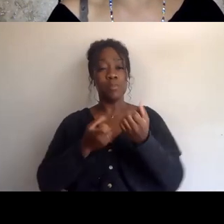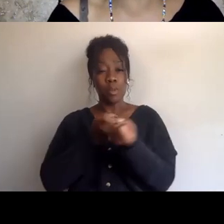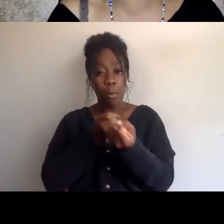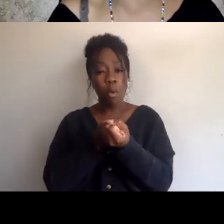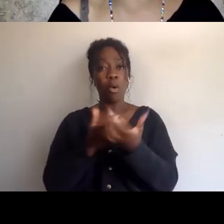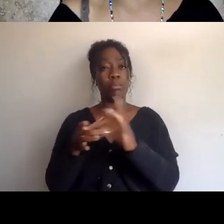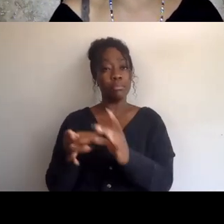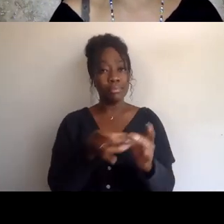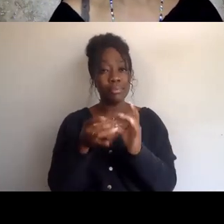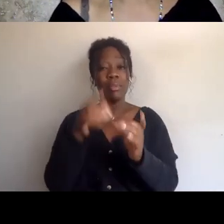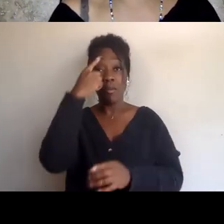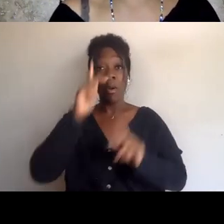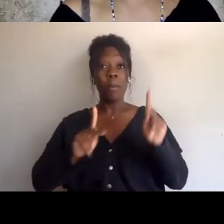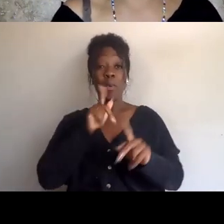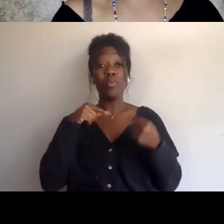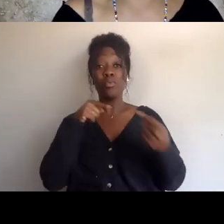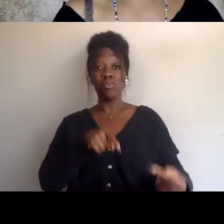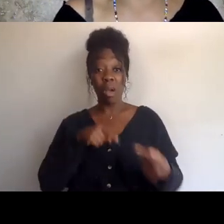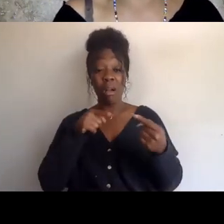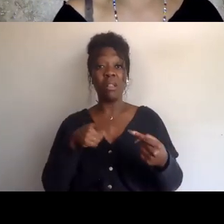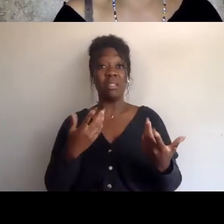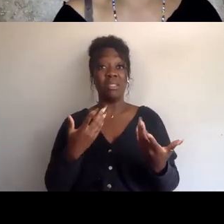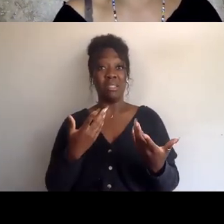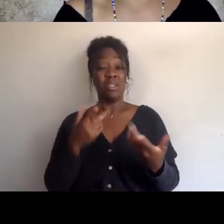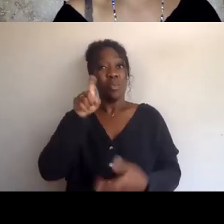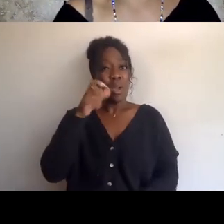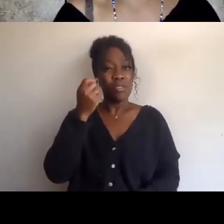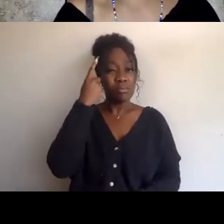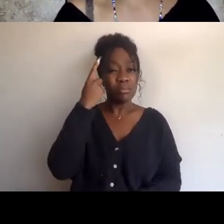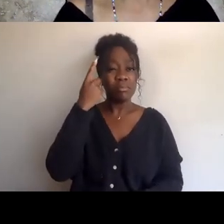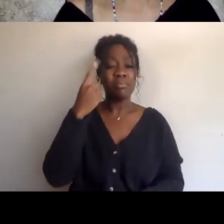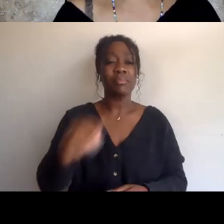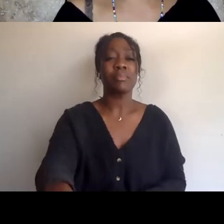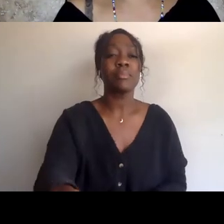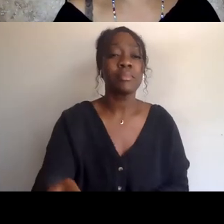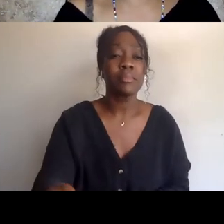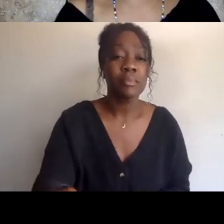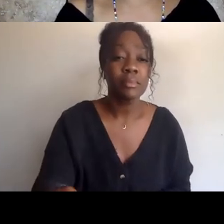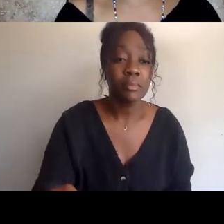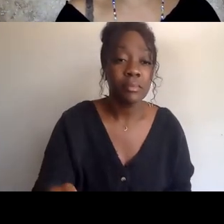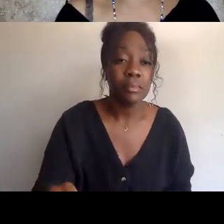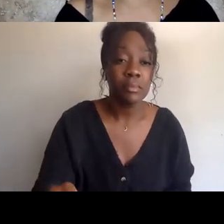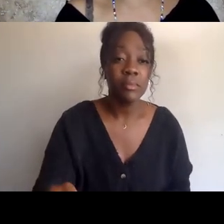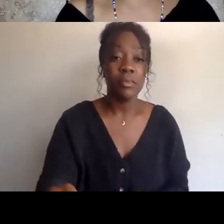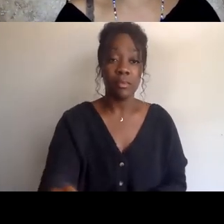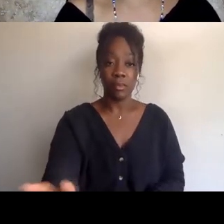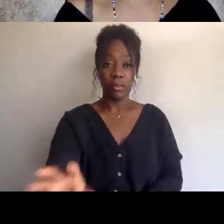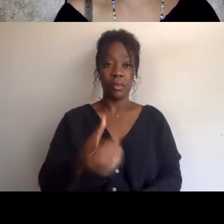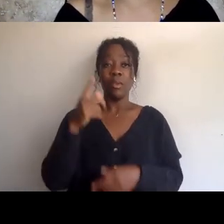for Black Power to understand the assault on Palestinians also requires that we all rise up.